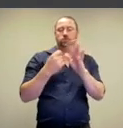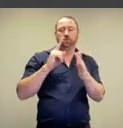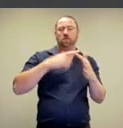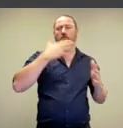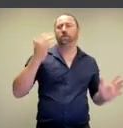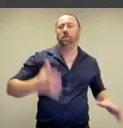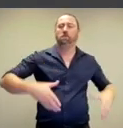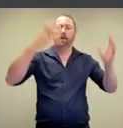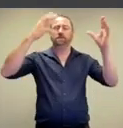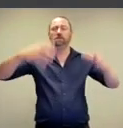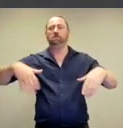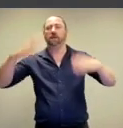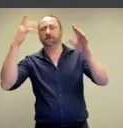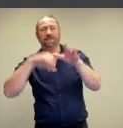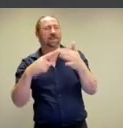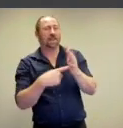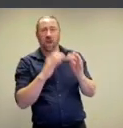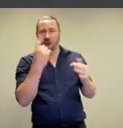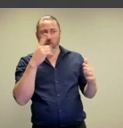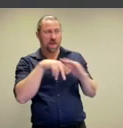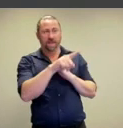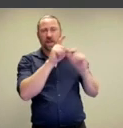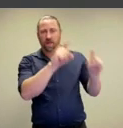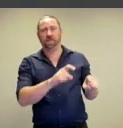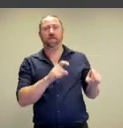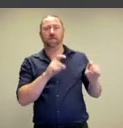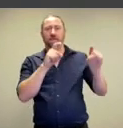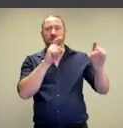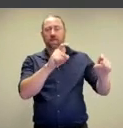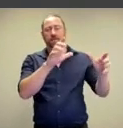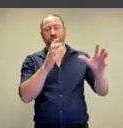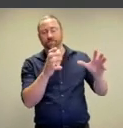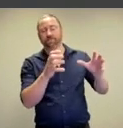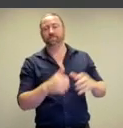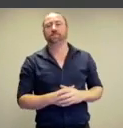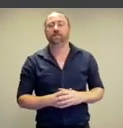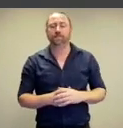beautiful